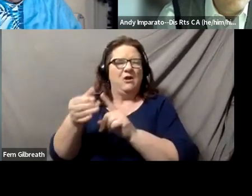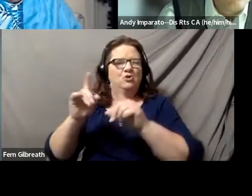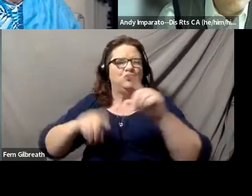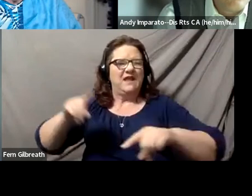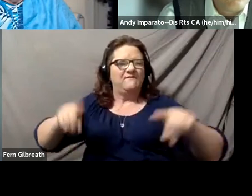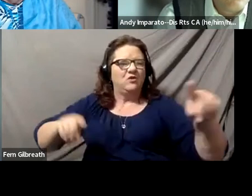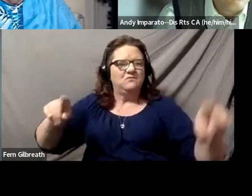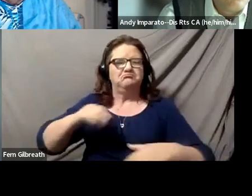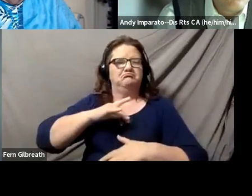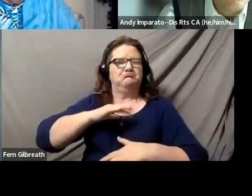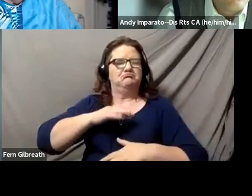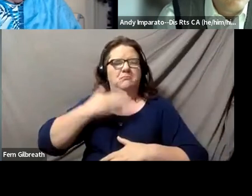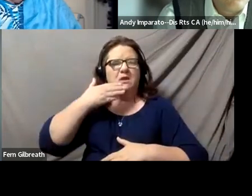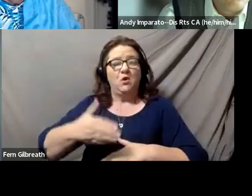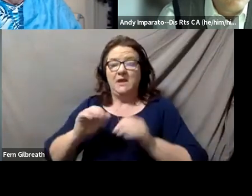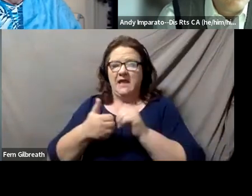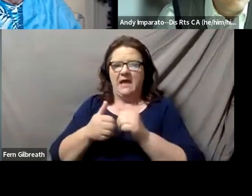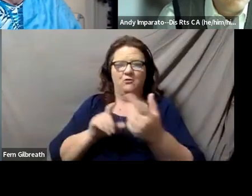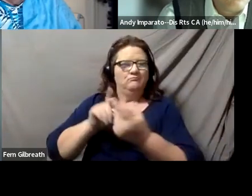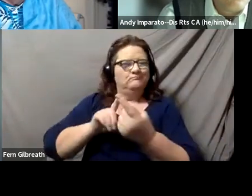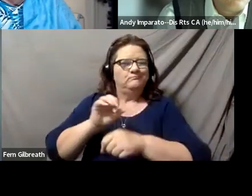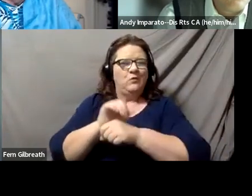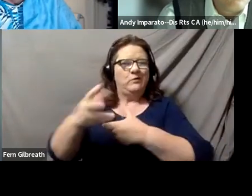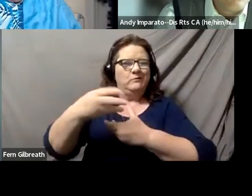and how to work with people including patients